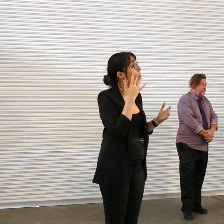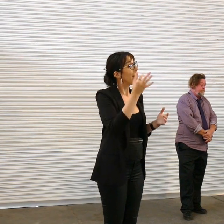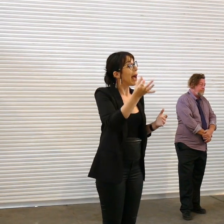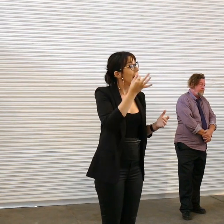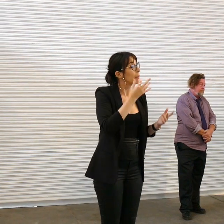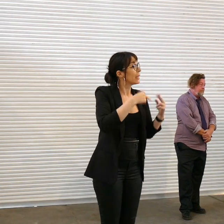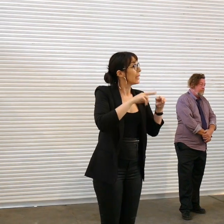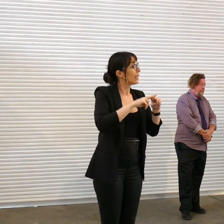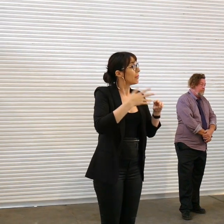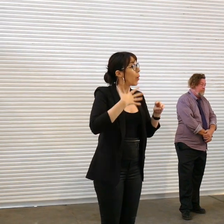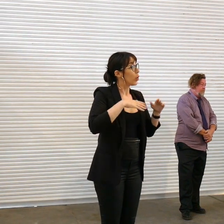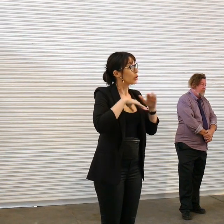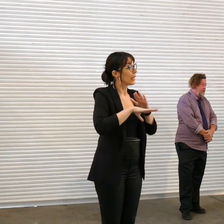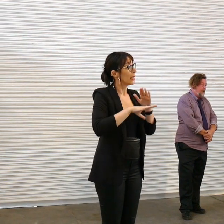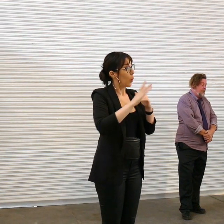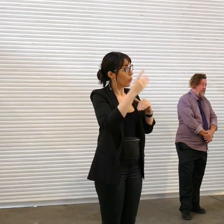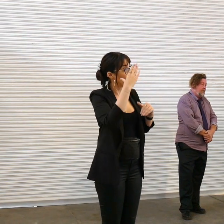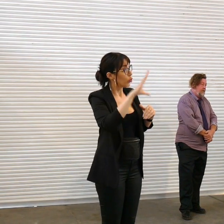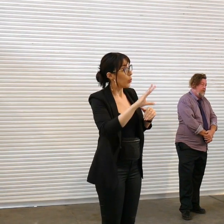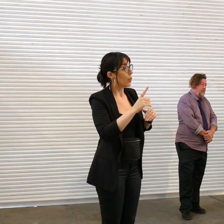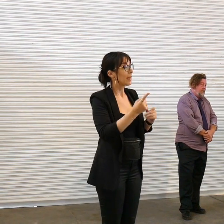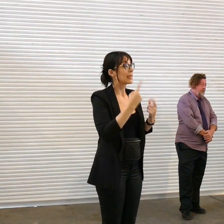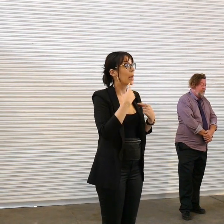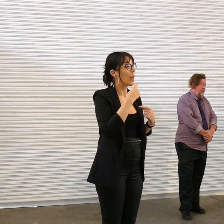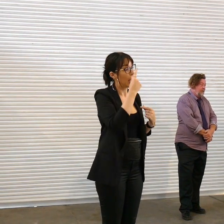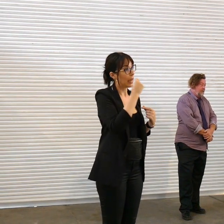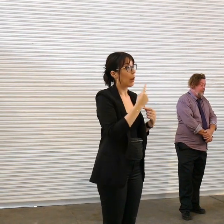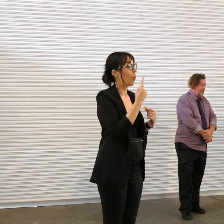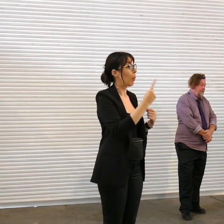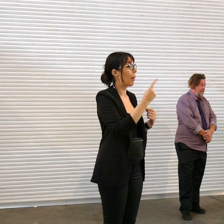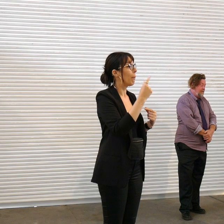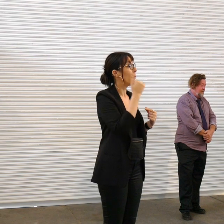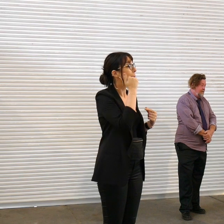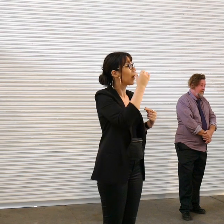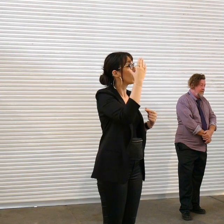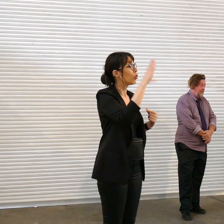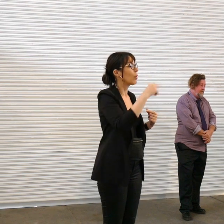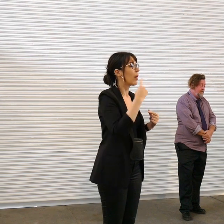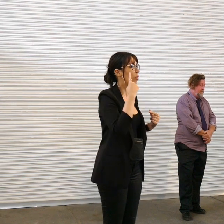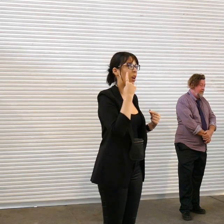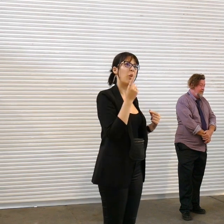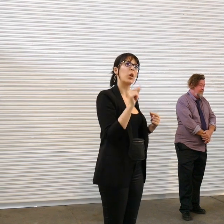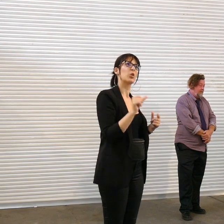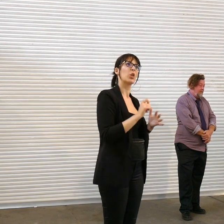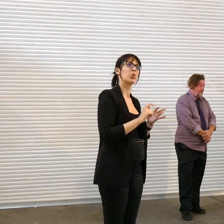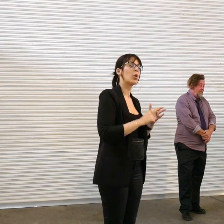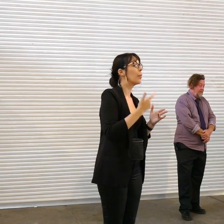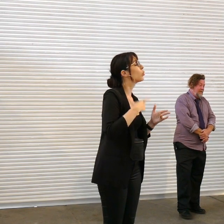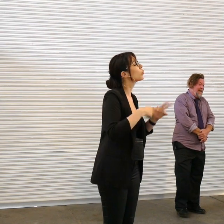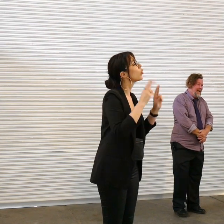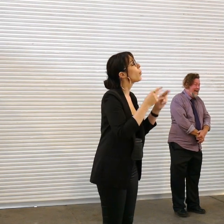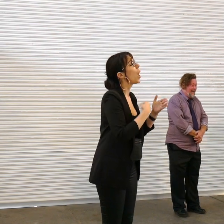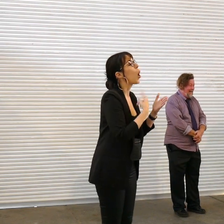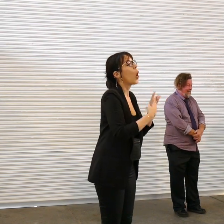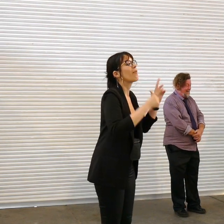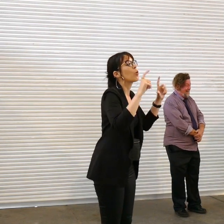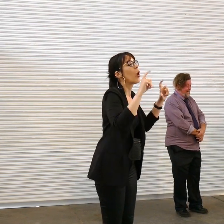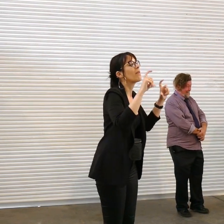can give you an all black room and I wasn't sure what I was going to do without thought maybe i' do like I usually just do photography I've never done any sort of sculpture thing or